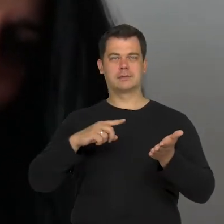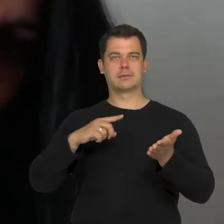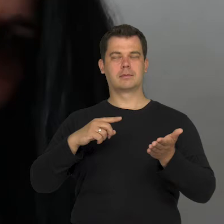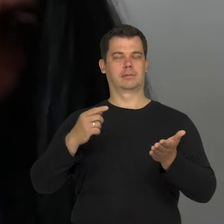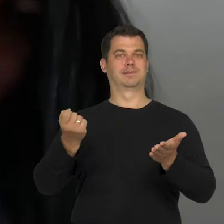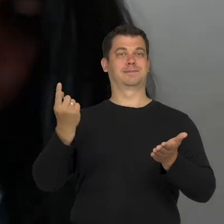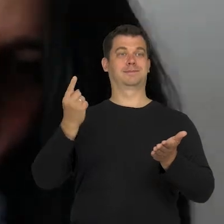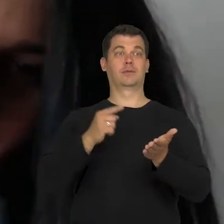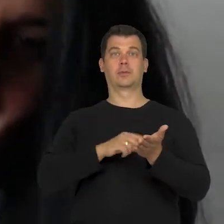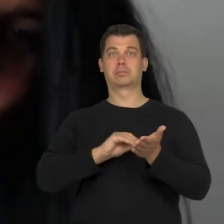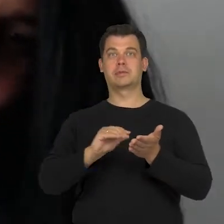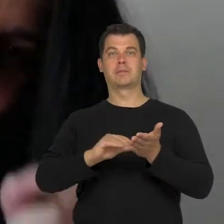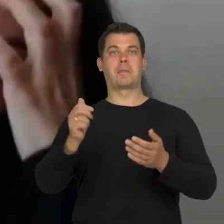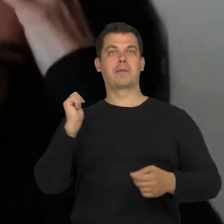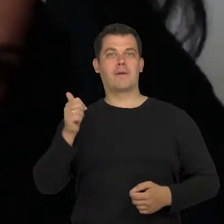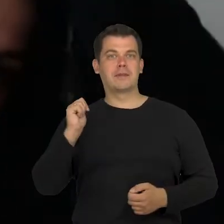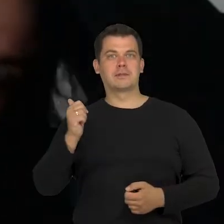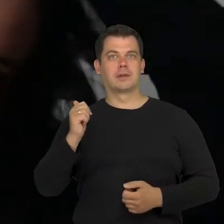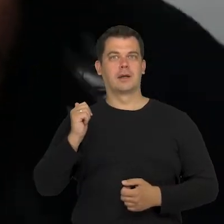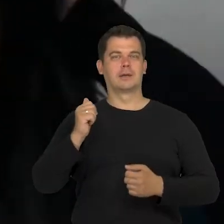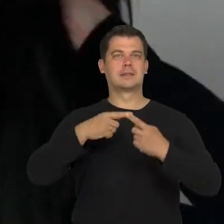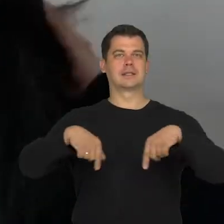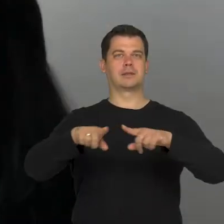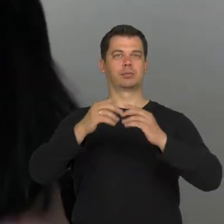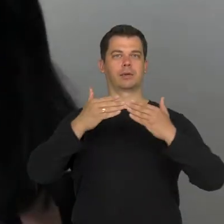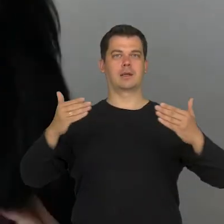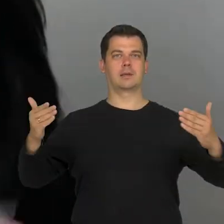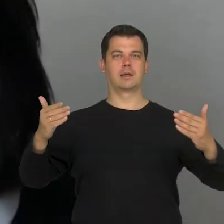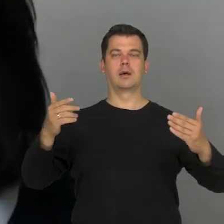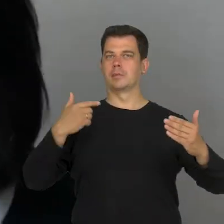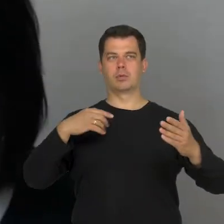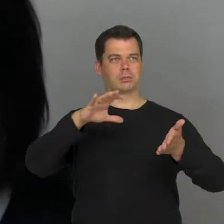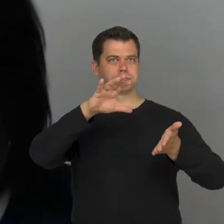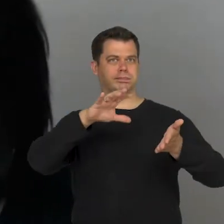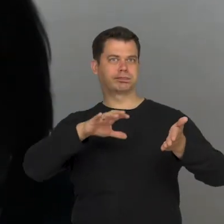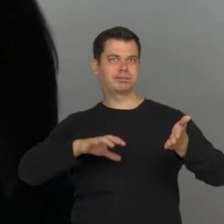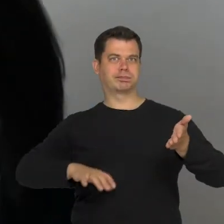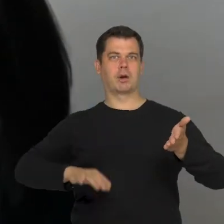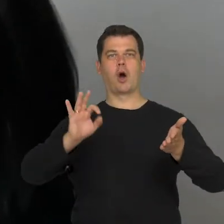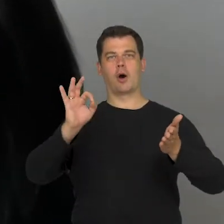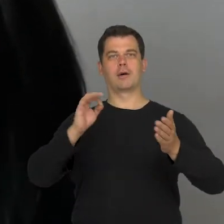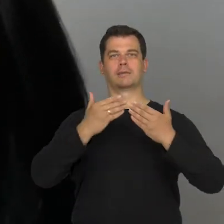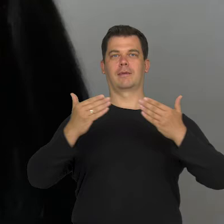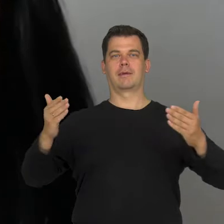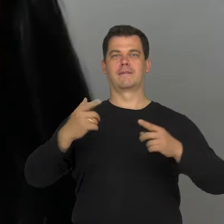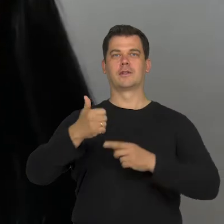focused on professional theatrical groups a review about us appeared. The same happened with Robert